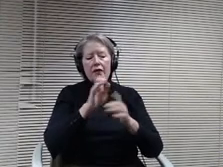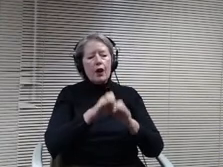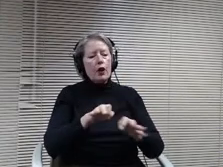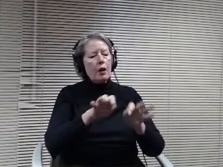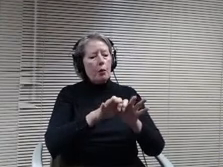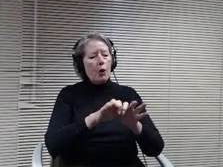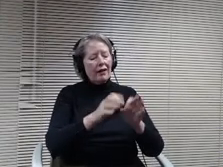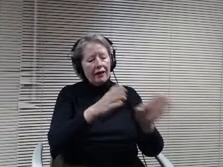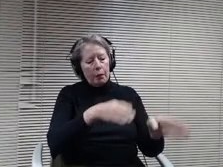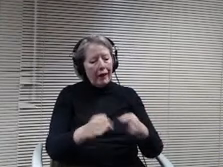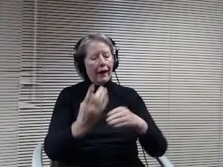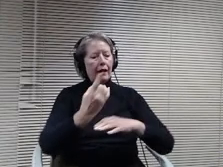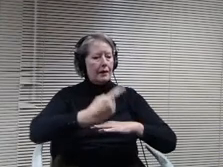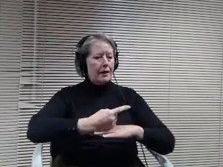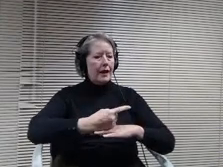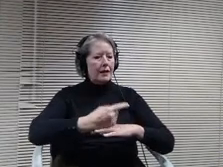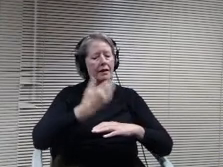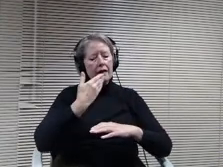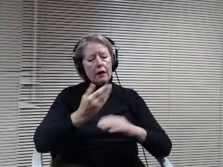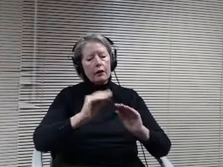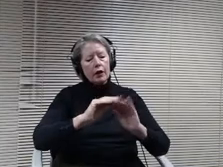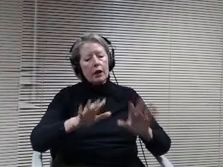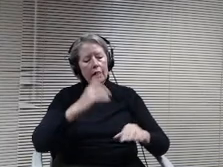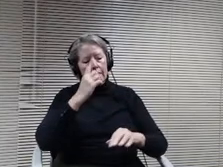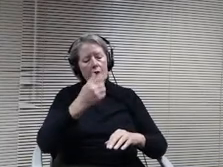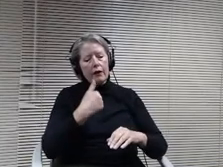Making sure I was correct. OK, any other questions or comments?